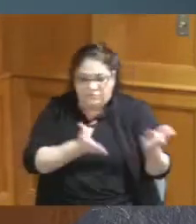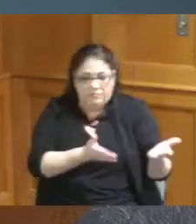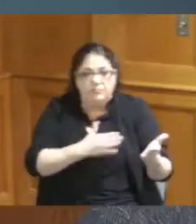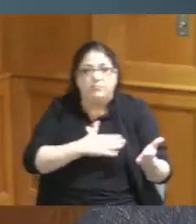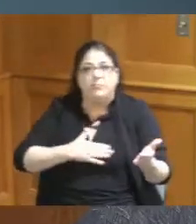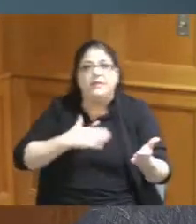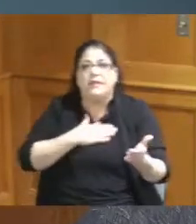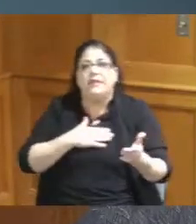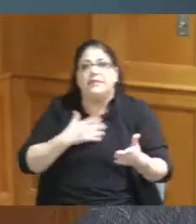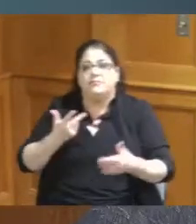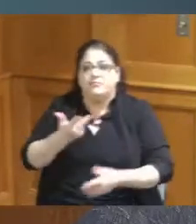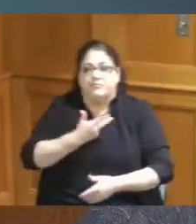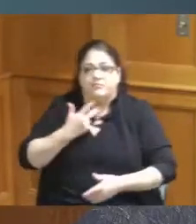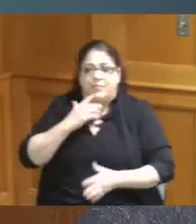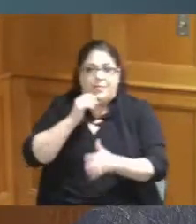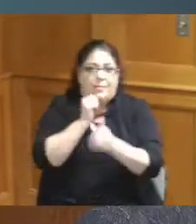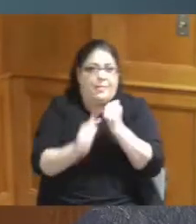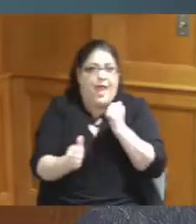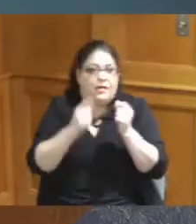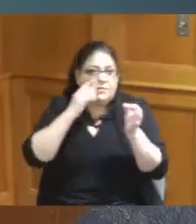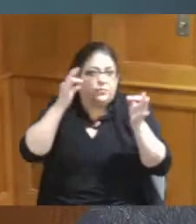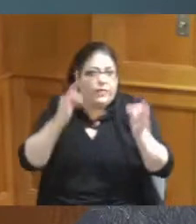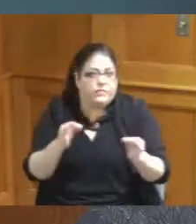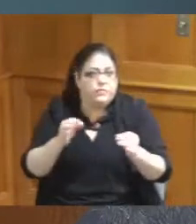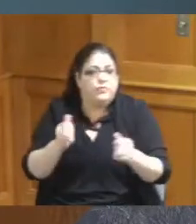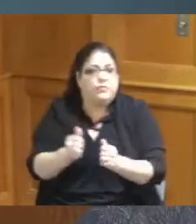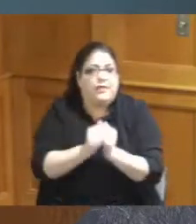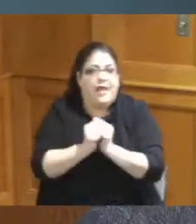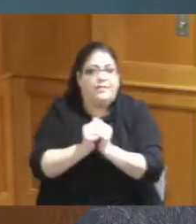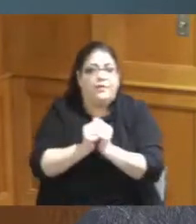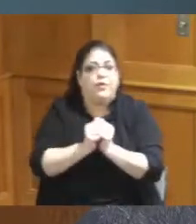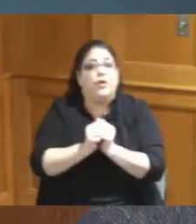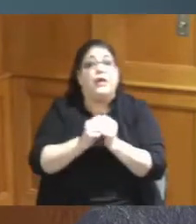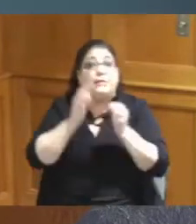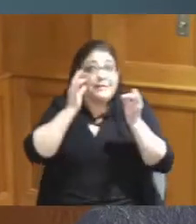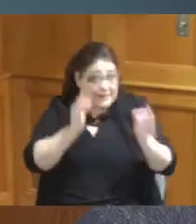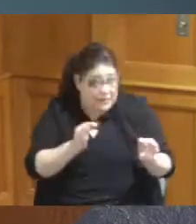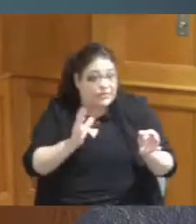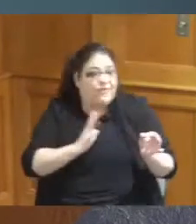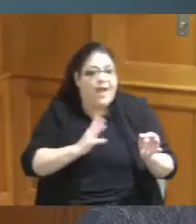resolution passing some of those initiatives to action I think all three of us have seen